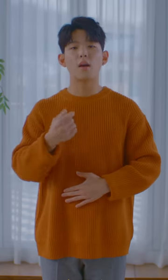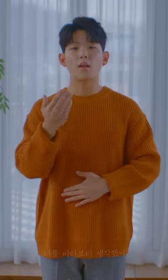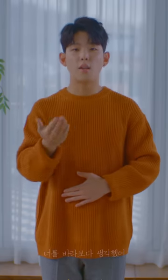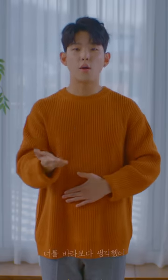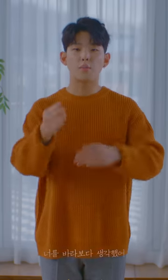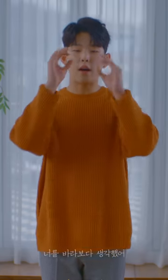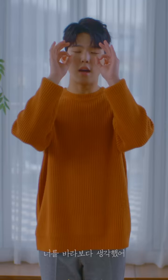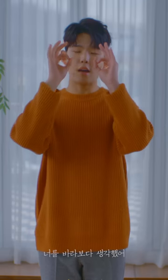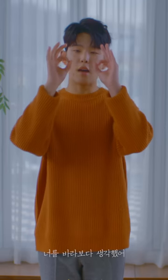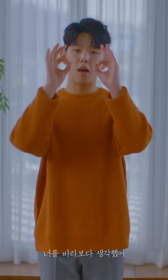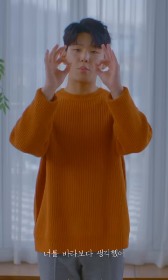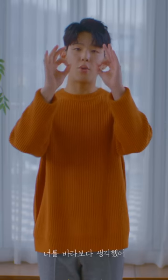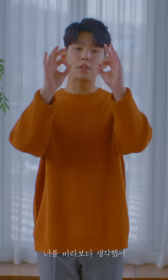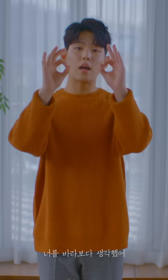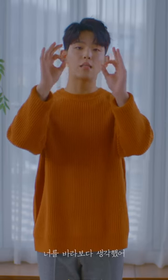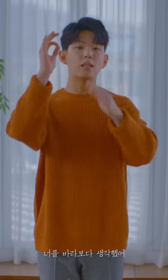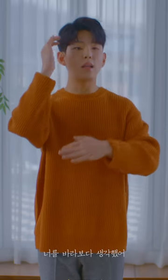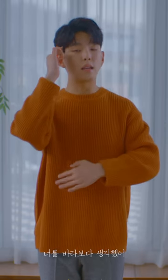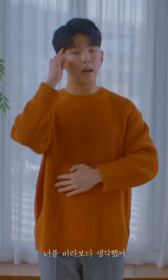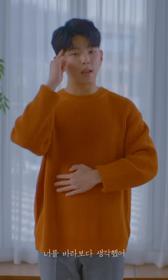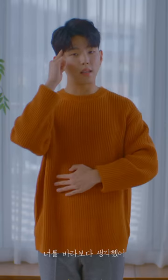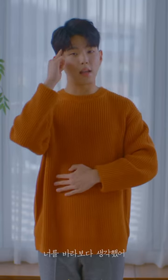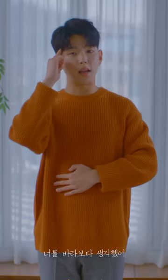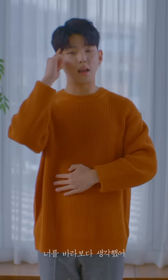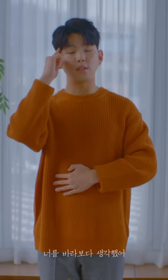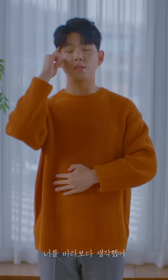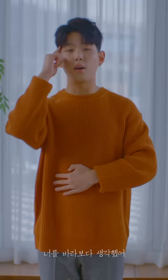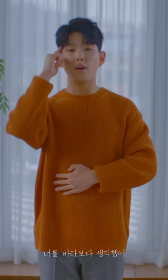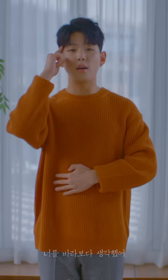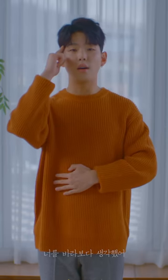I thought of it just by looking at you